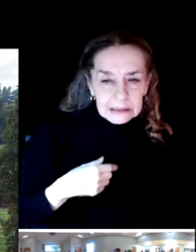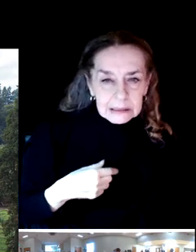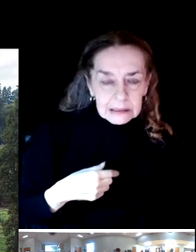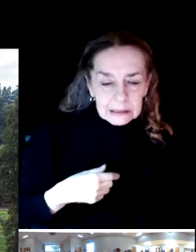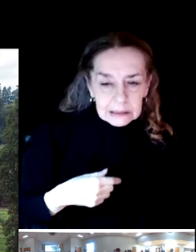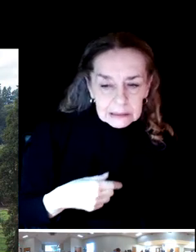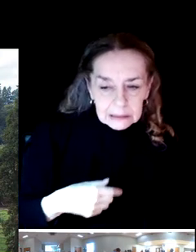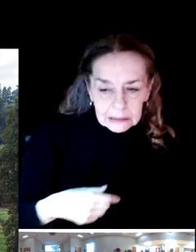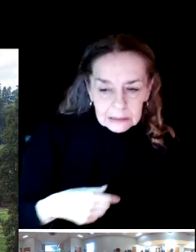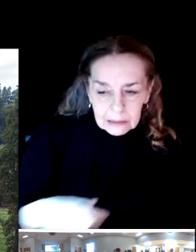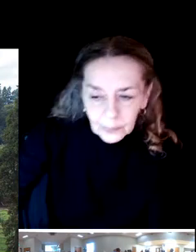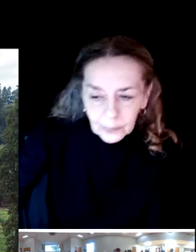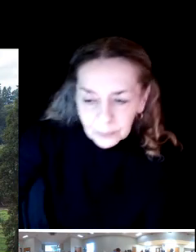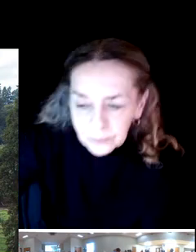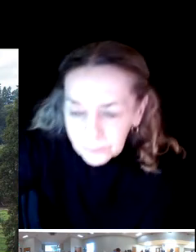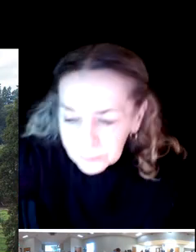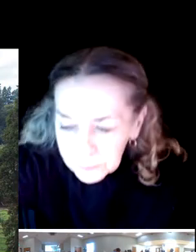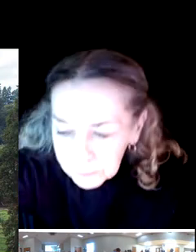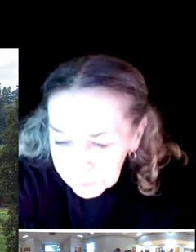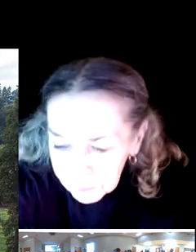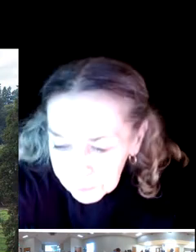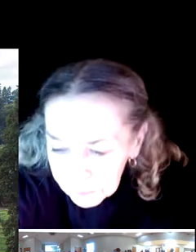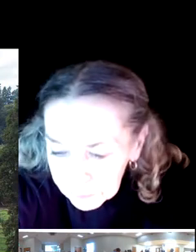It might be on your lap now.